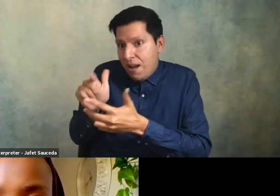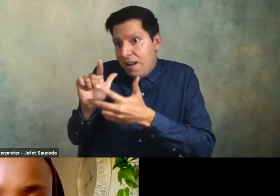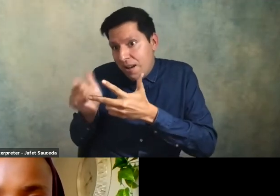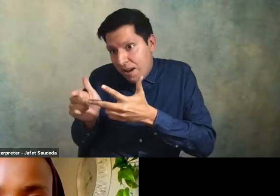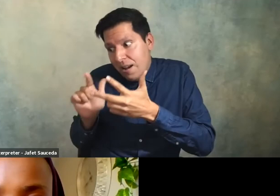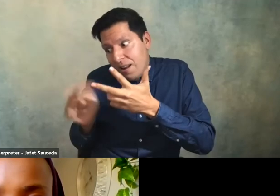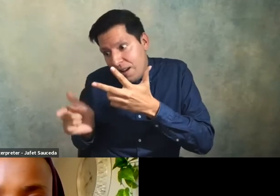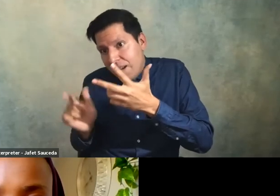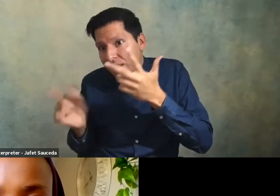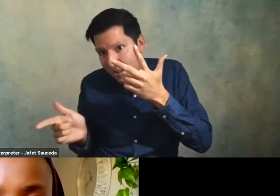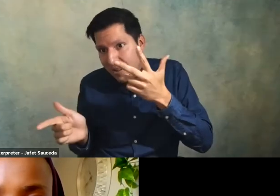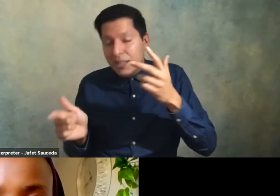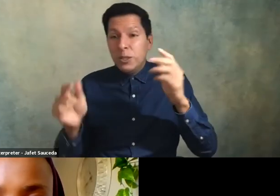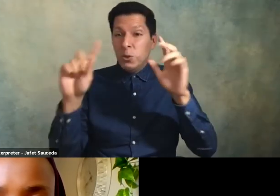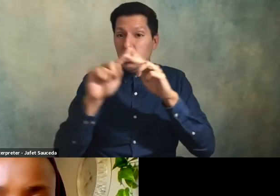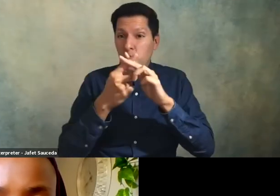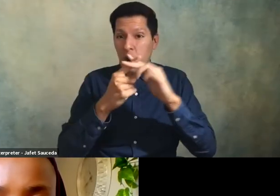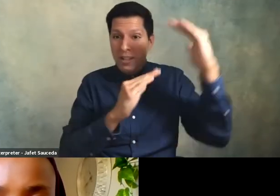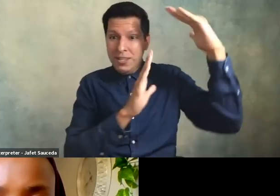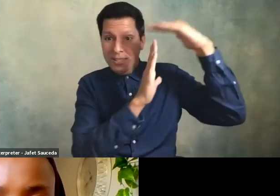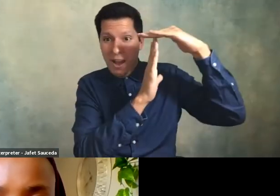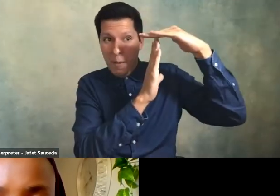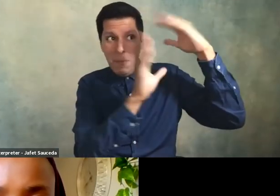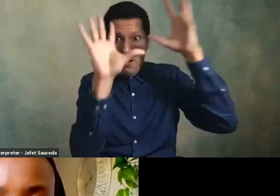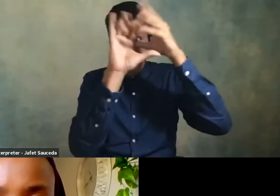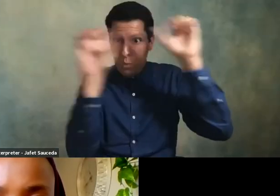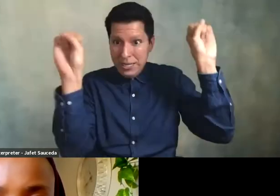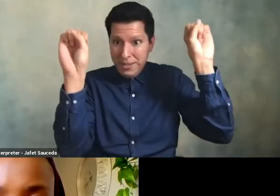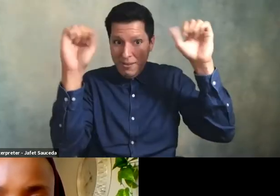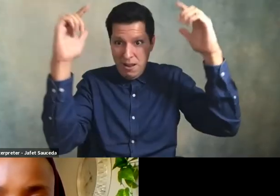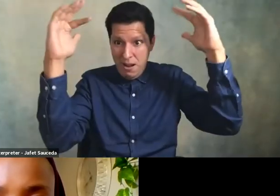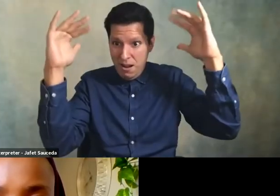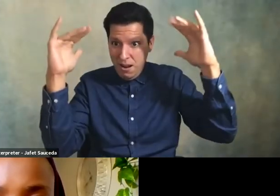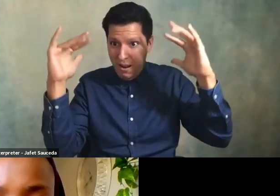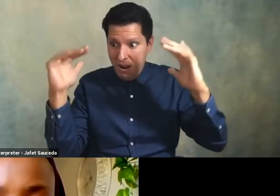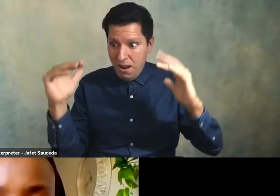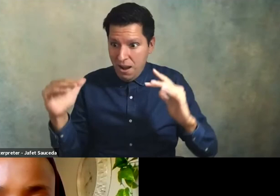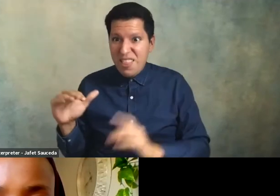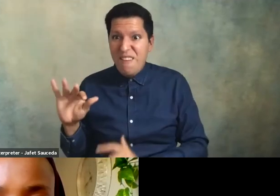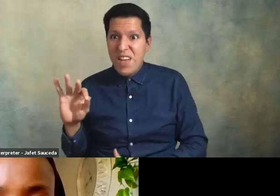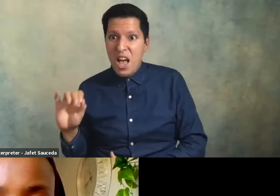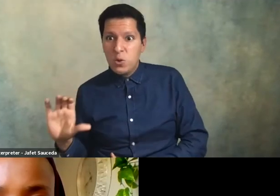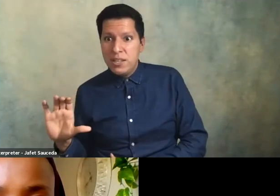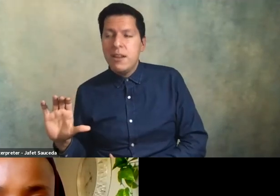you know uh communicate with seriousness to their faculty colleagues that's when i see actually an